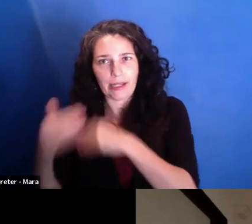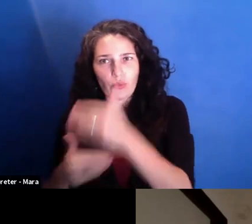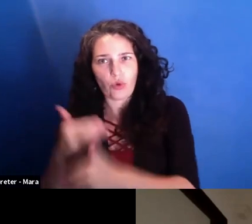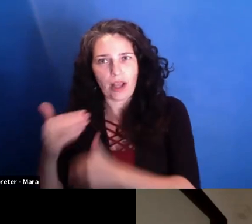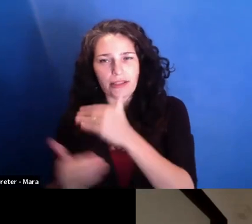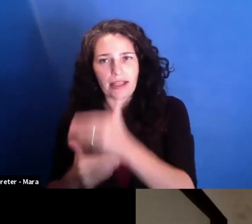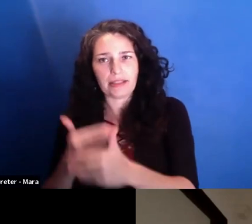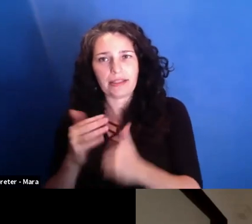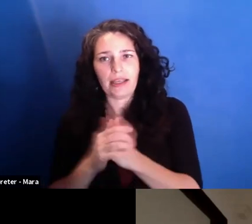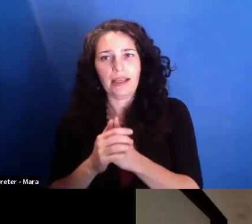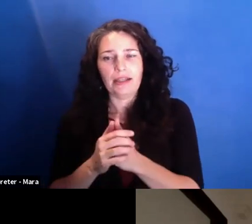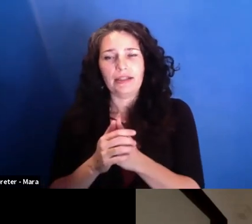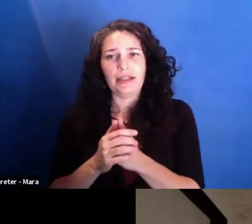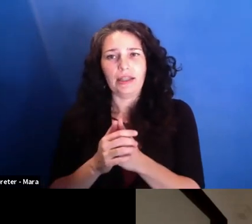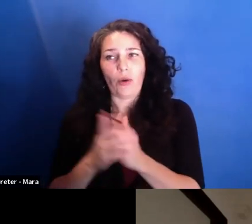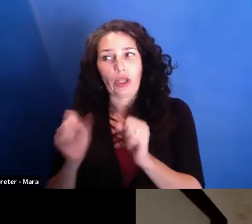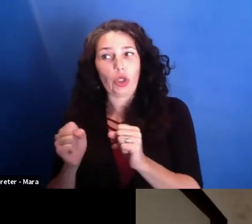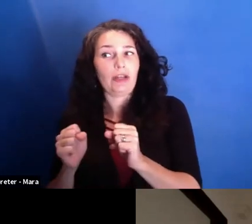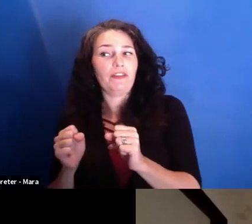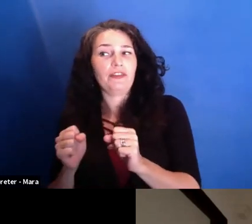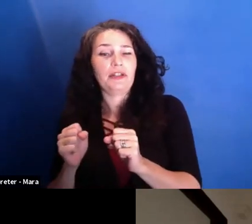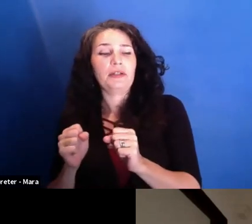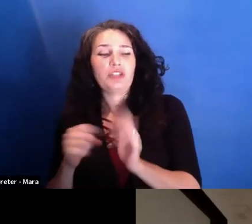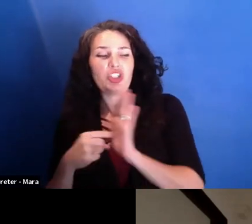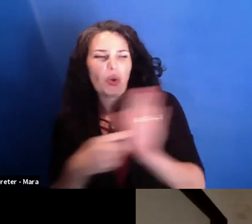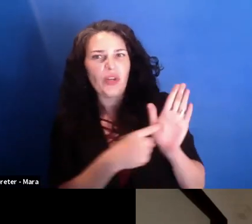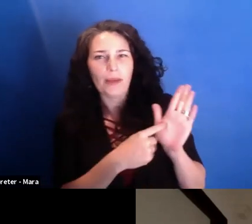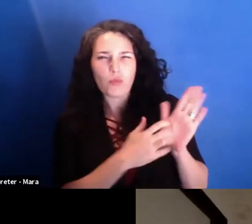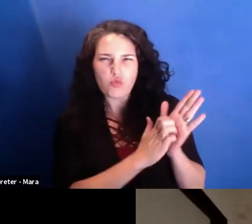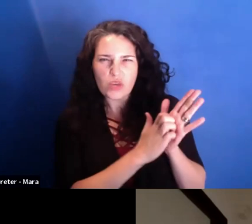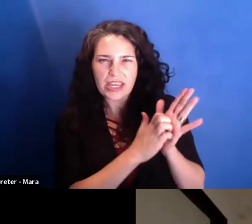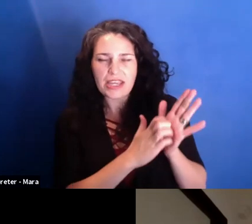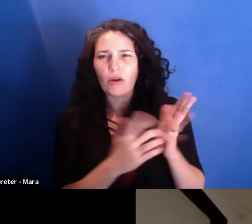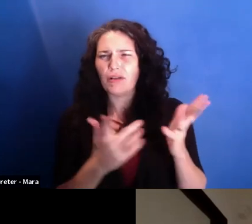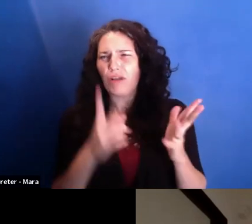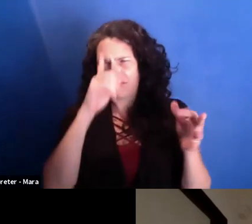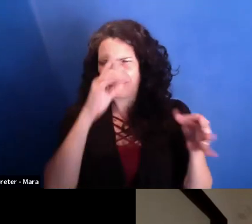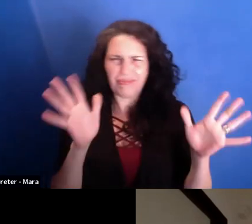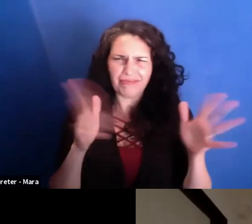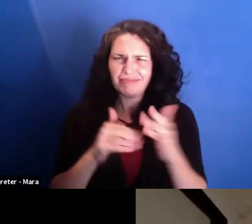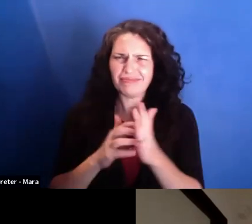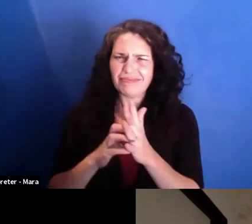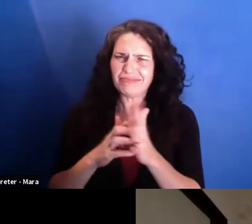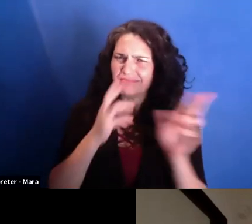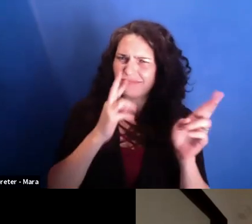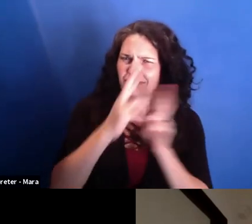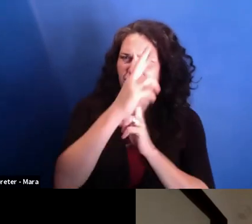And I took my film to portray him very objective with all his failures and his goodwill,